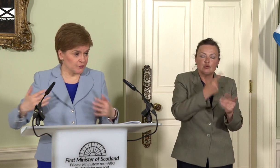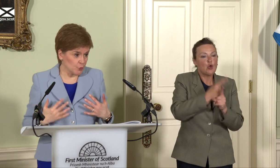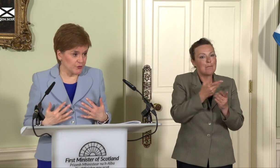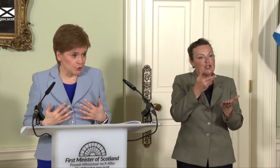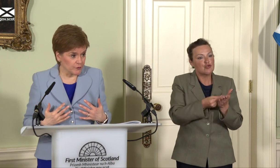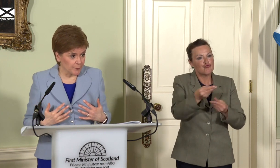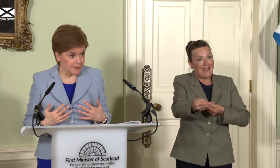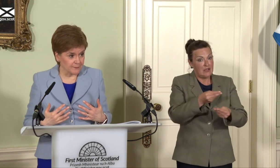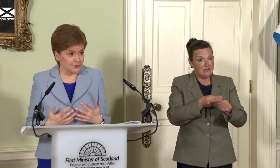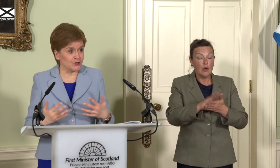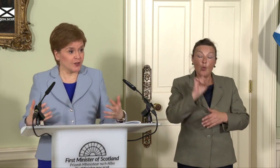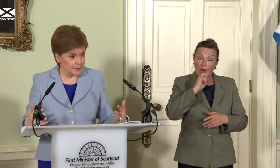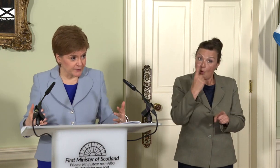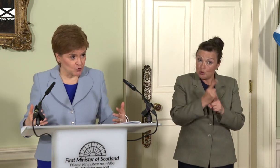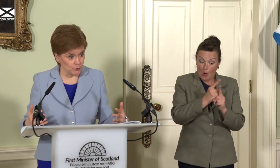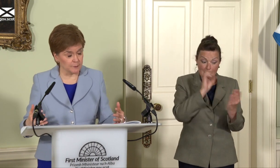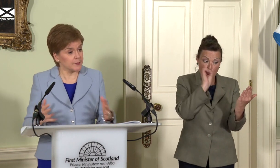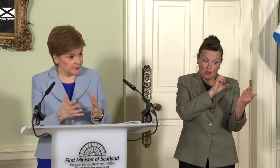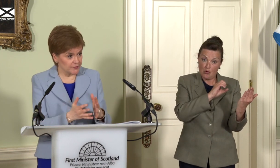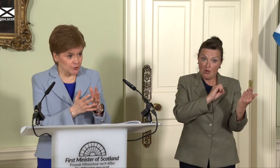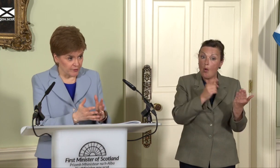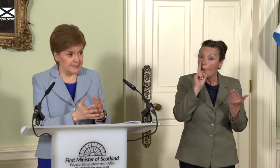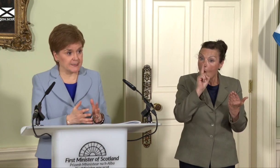course is not something the Scottish Government has chosen but does, you’re right to say,